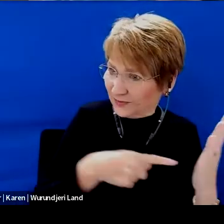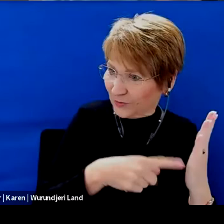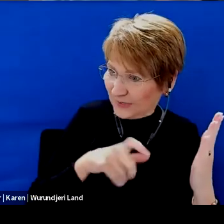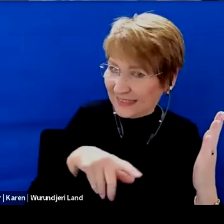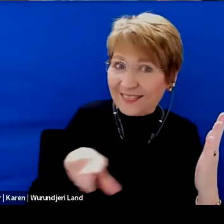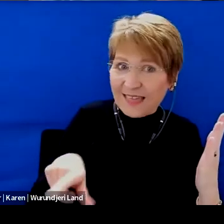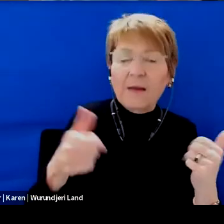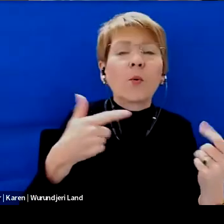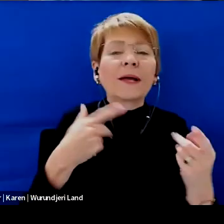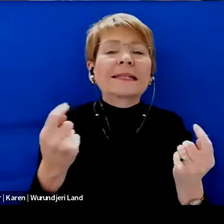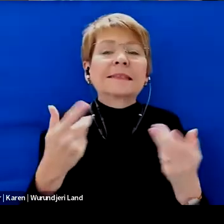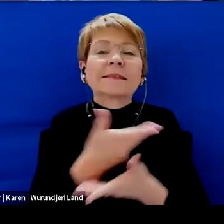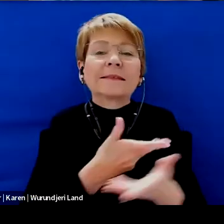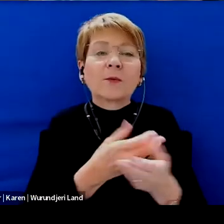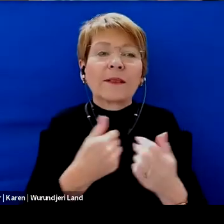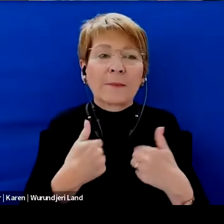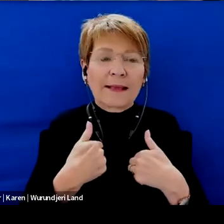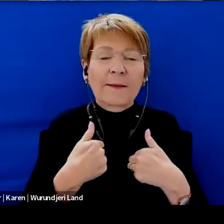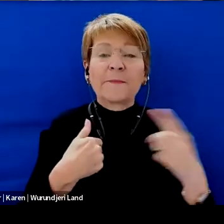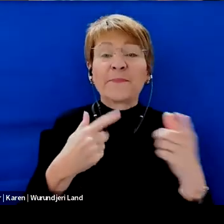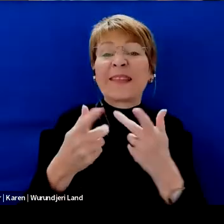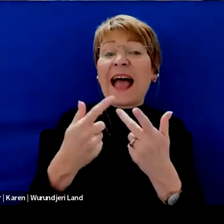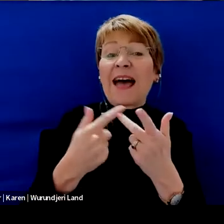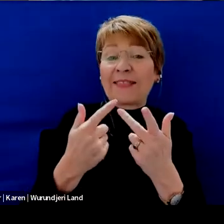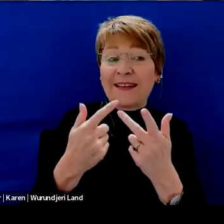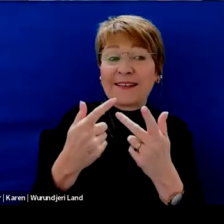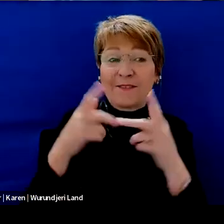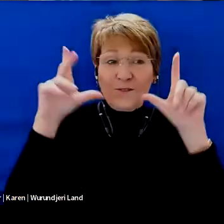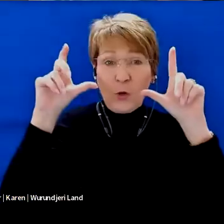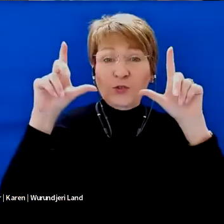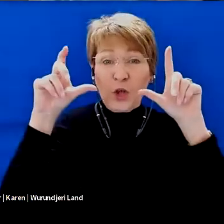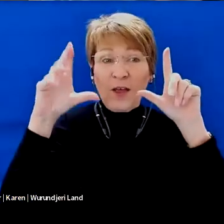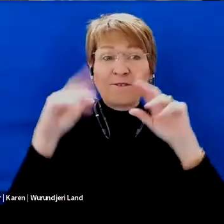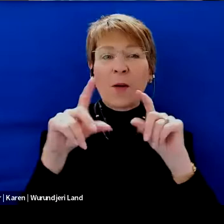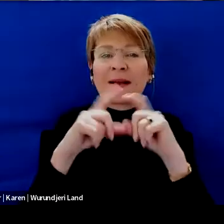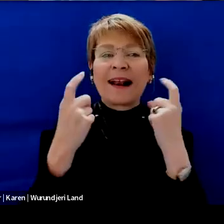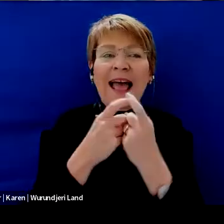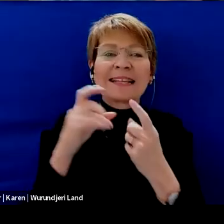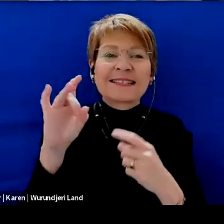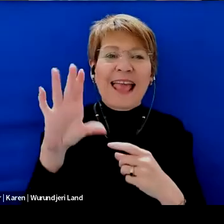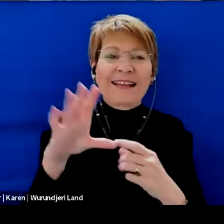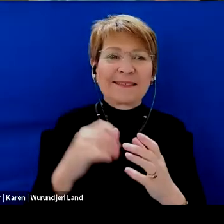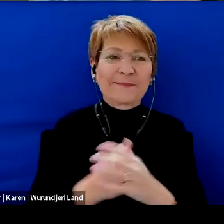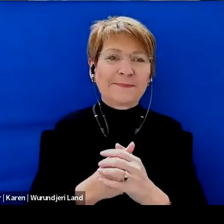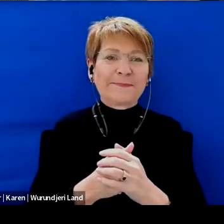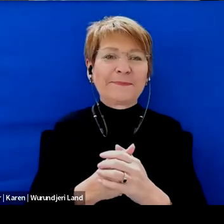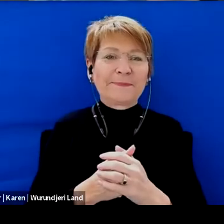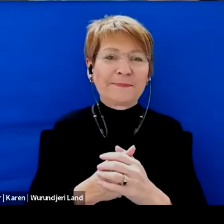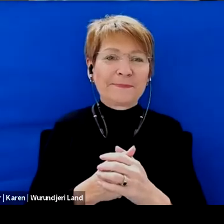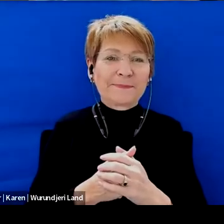She's in the photo with all your friends from class maintain want to say that.